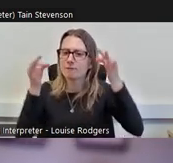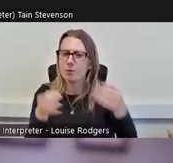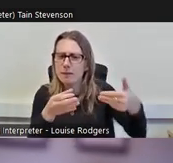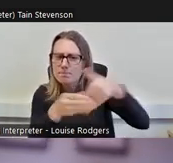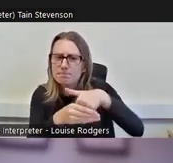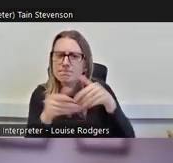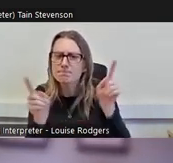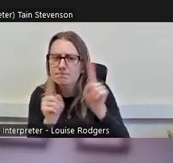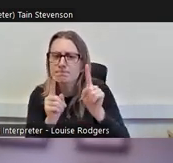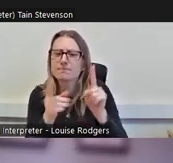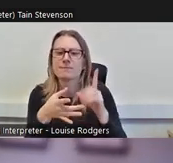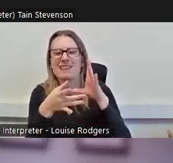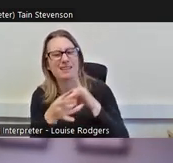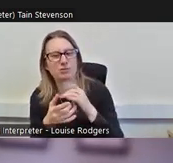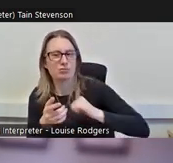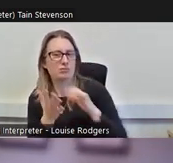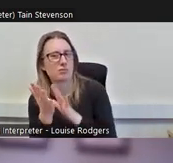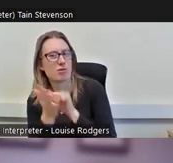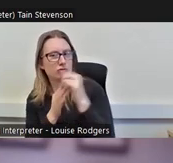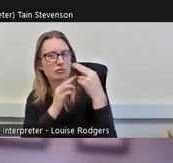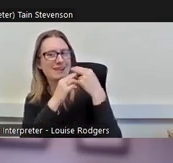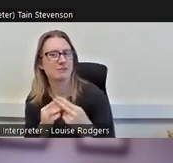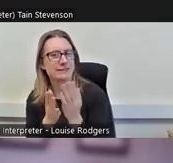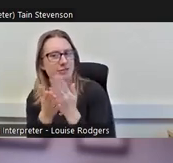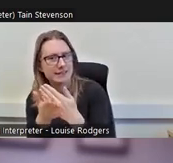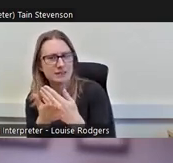and heritage sector and we're going to look at who volunteers in the sector.